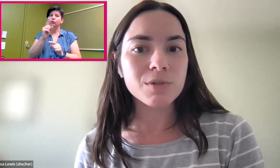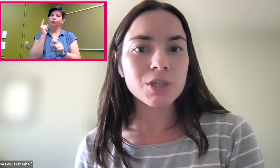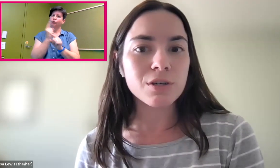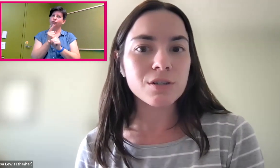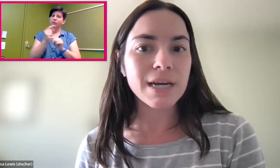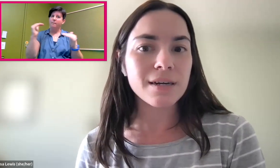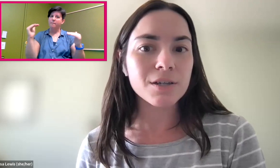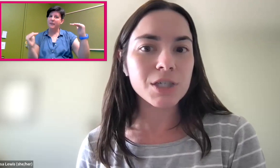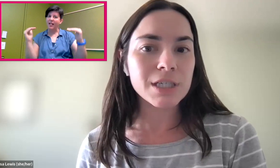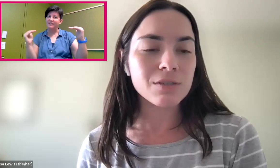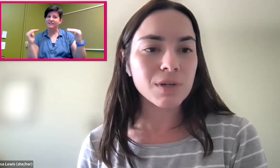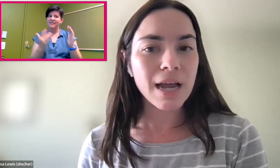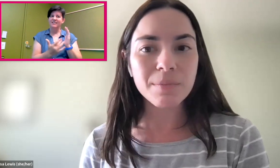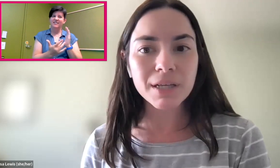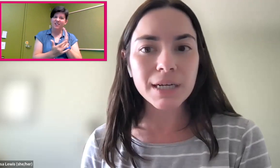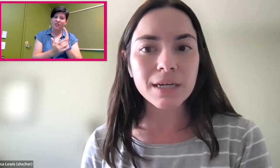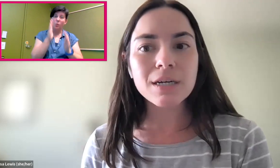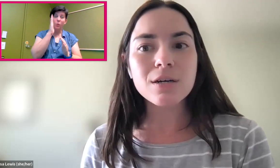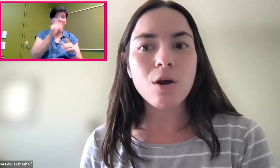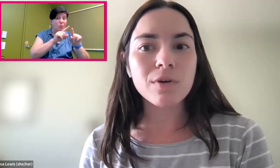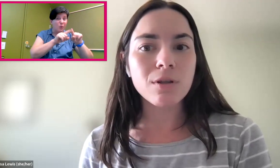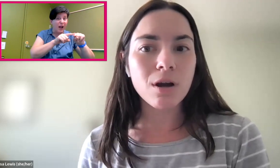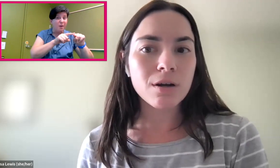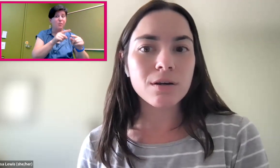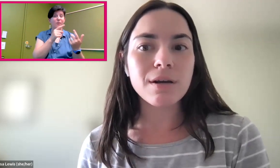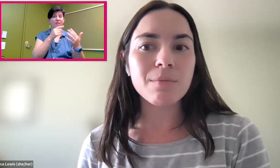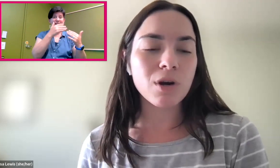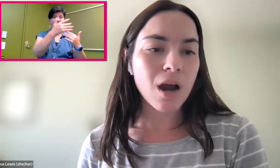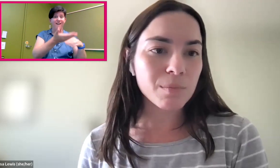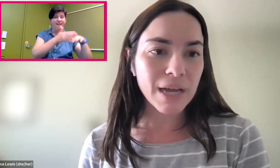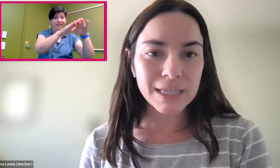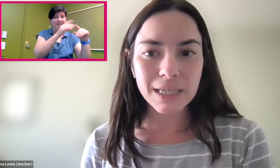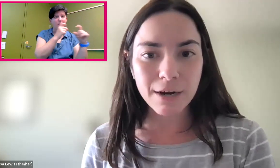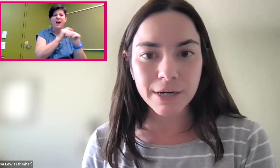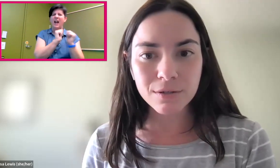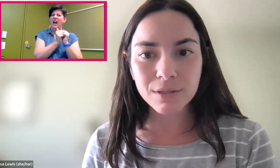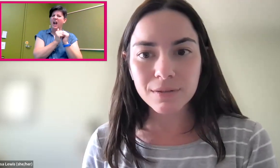to ensure technology's reliability over longer and more complex scenarios?